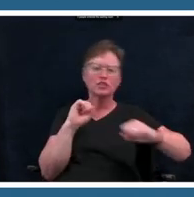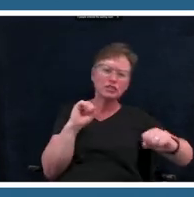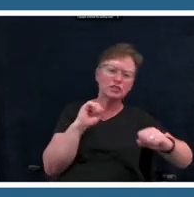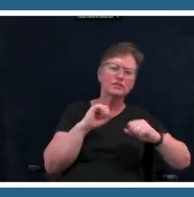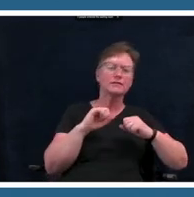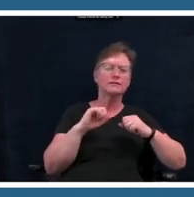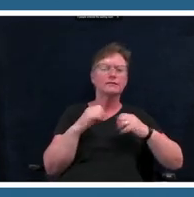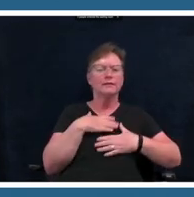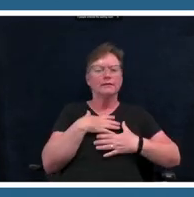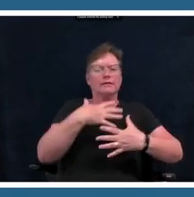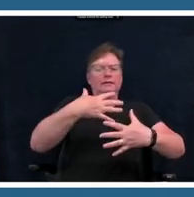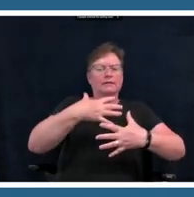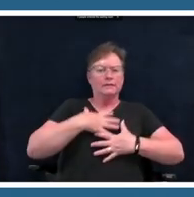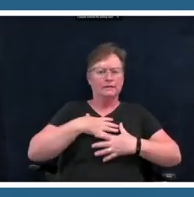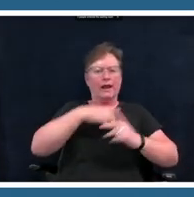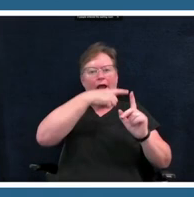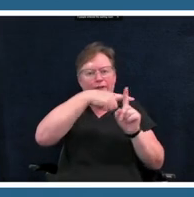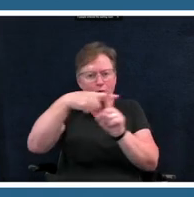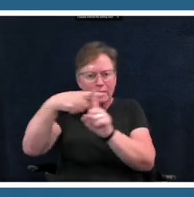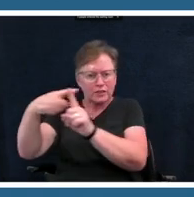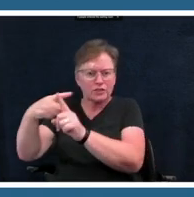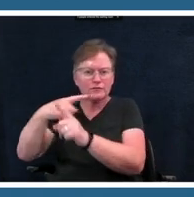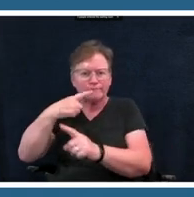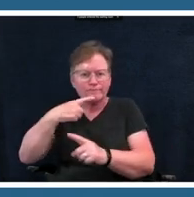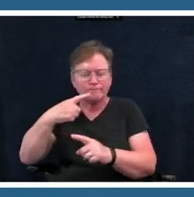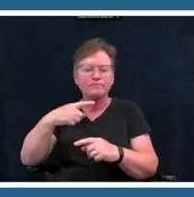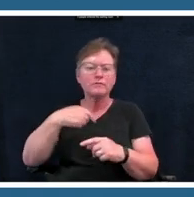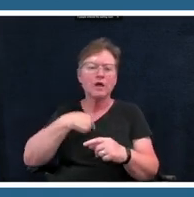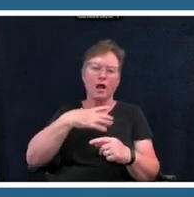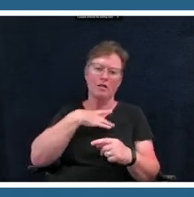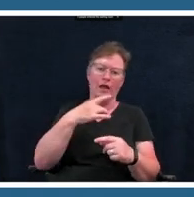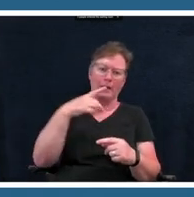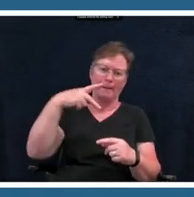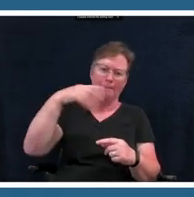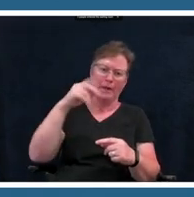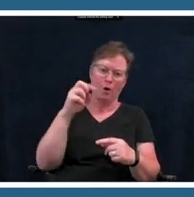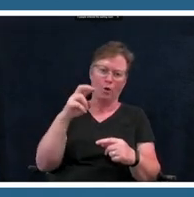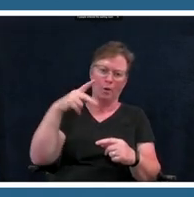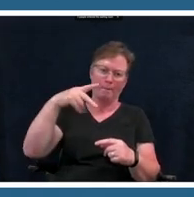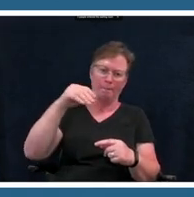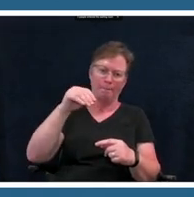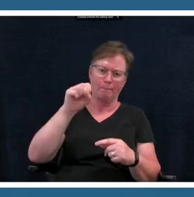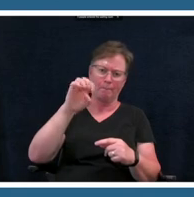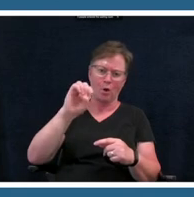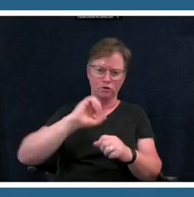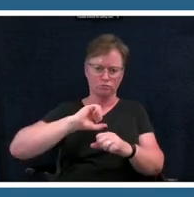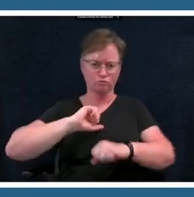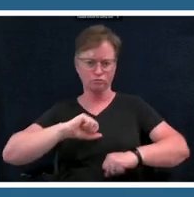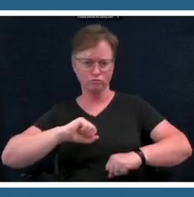affirmations i love doing a power pose with teens especially if they're really